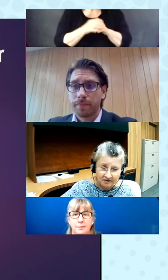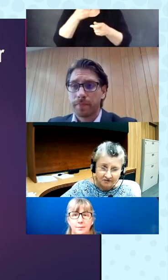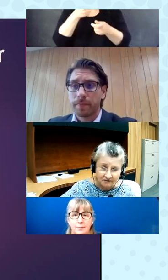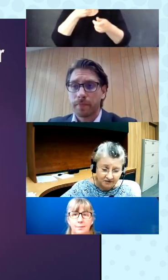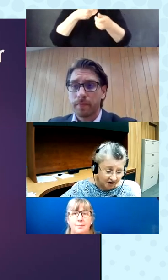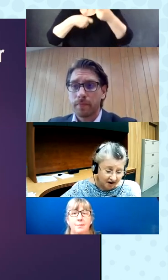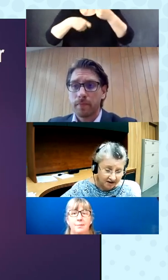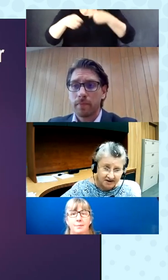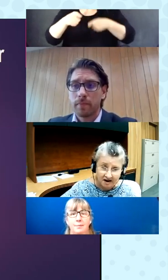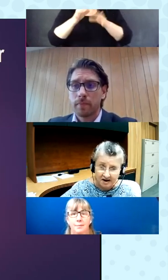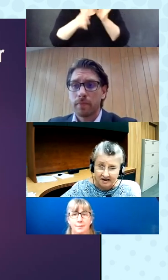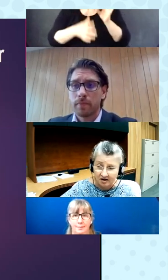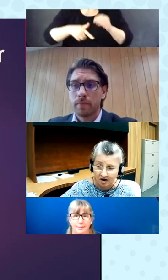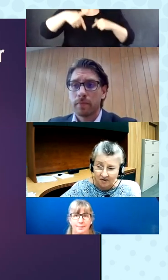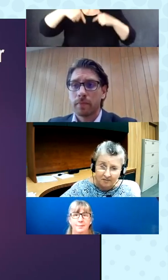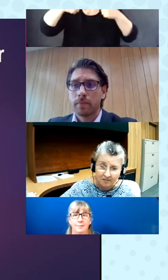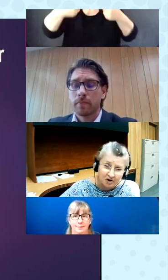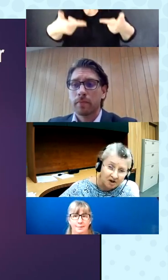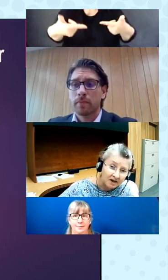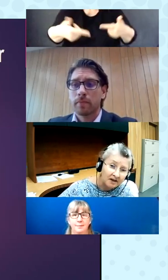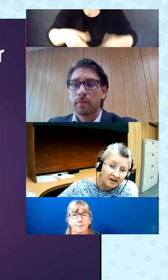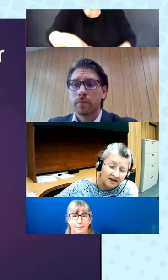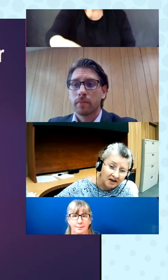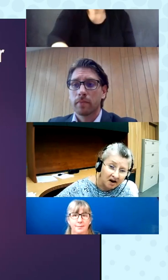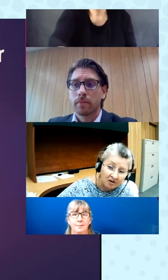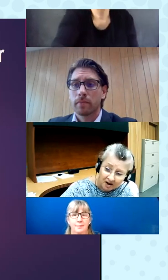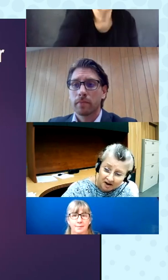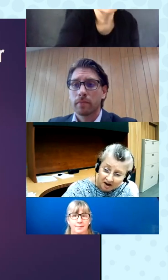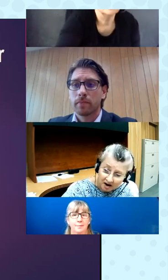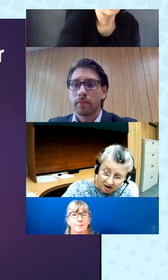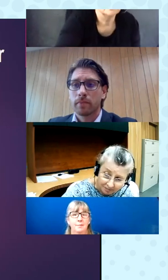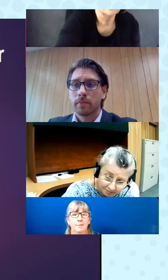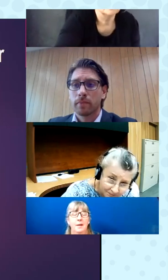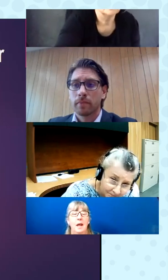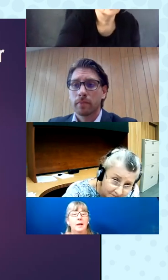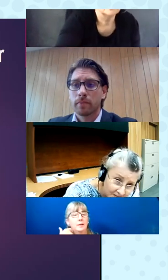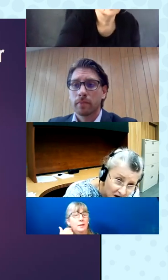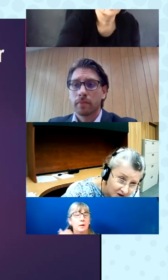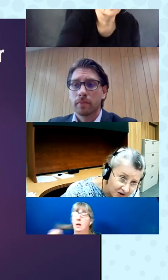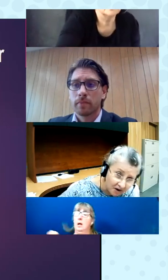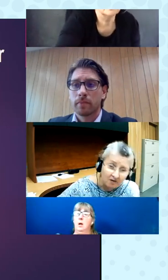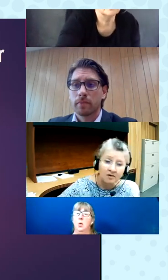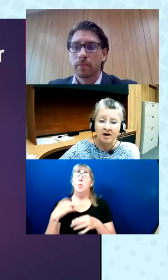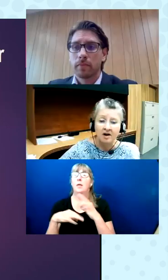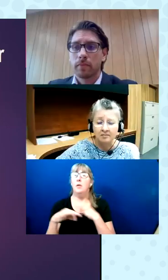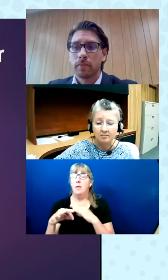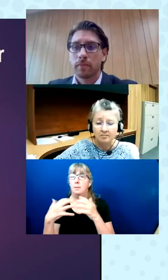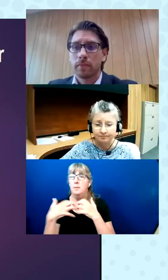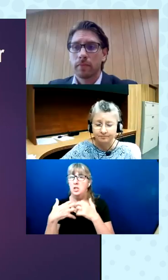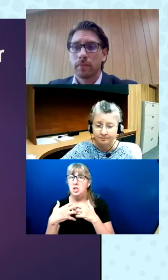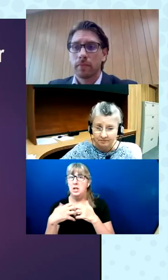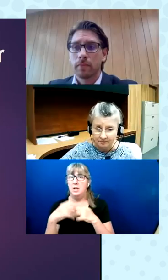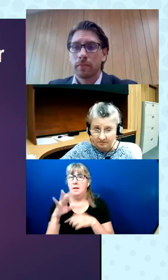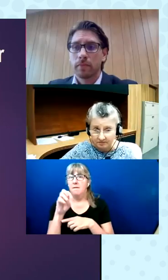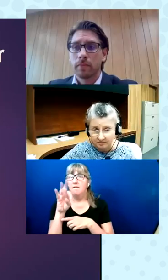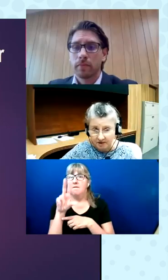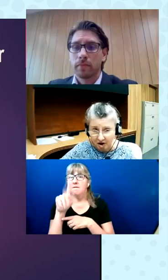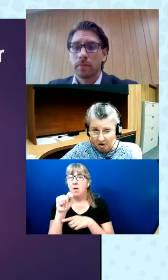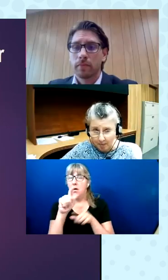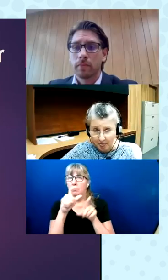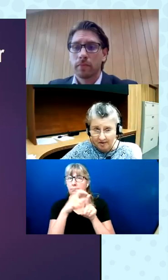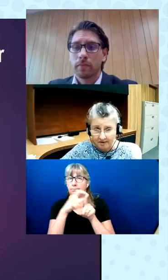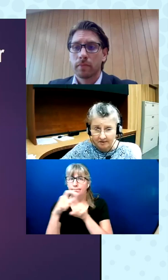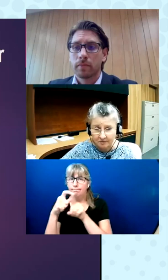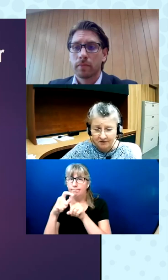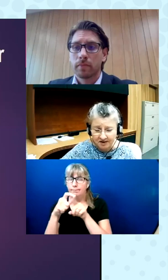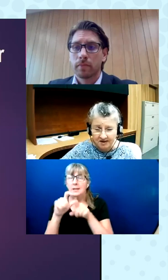at the touchscreen, rather than increasing the font size on the machine itself.